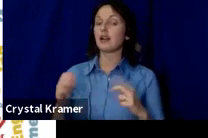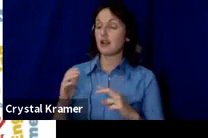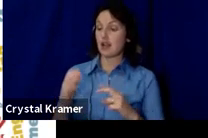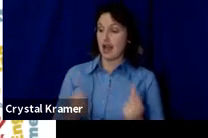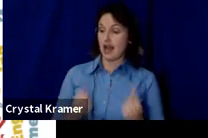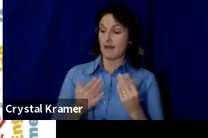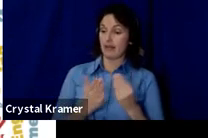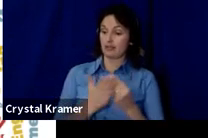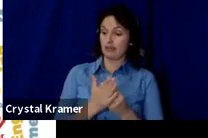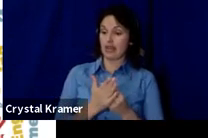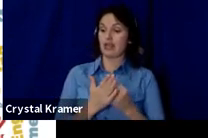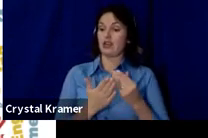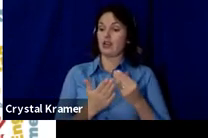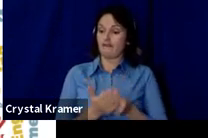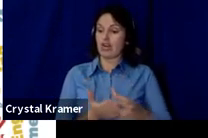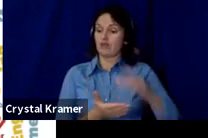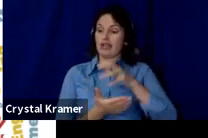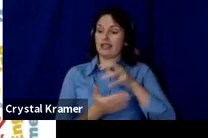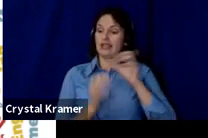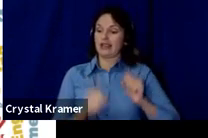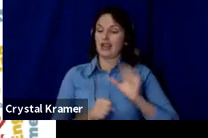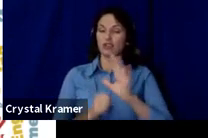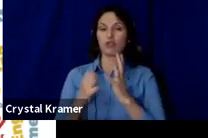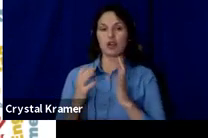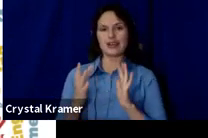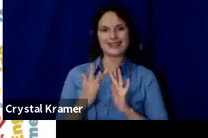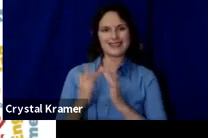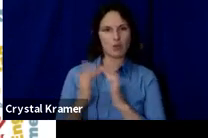In the same way you wouldn't pick an event venue without knowing approximately how many